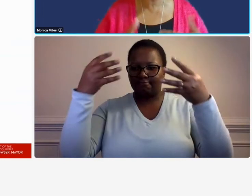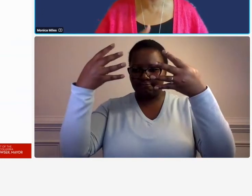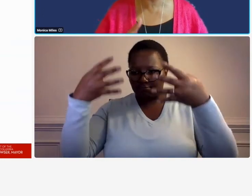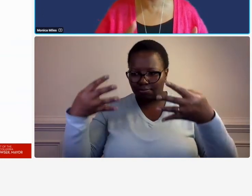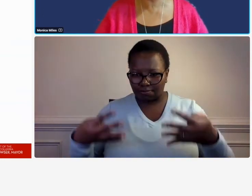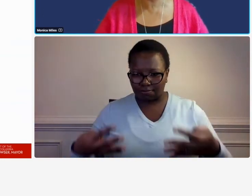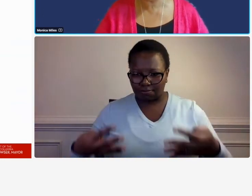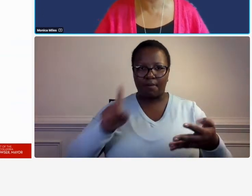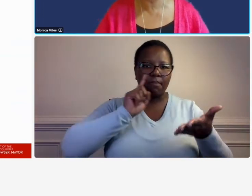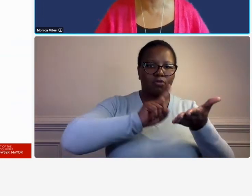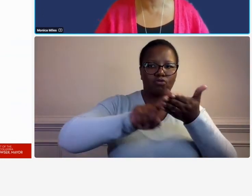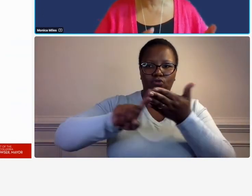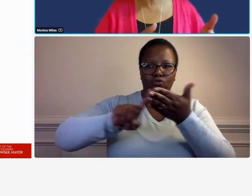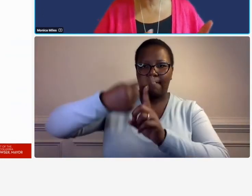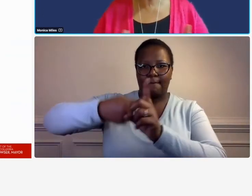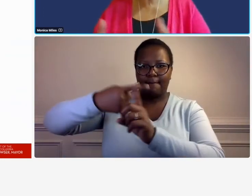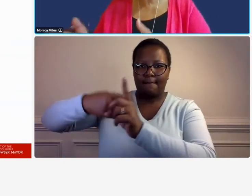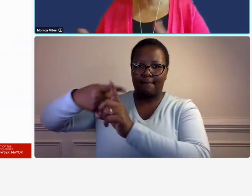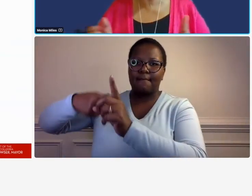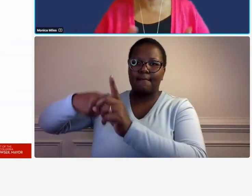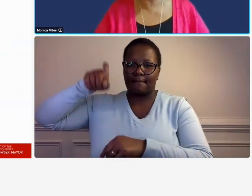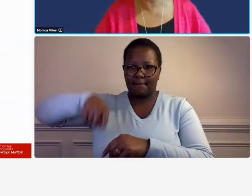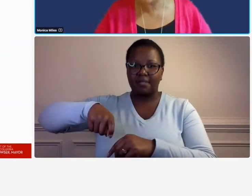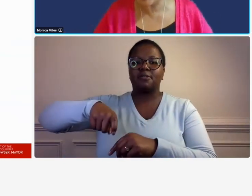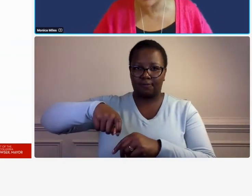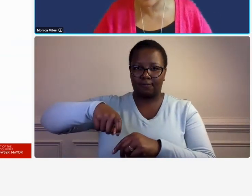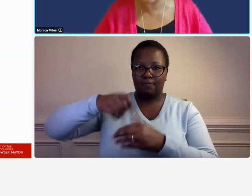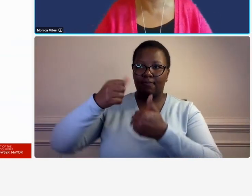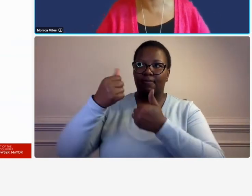flow through your accounting system they should make it to the company's general ledger at least